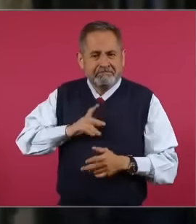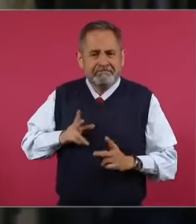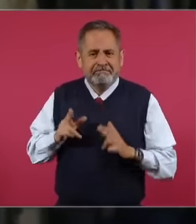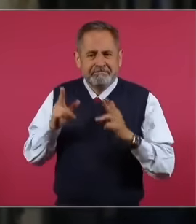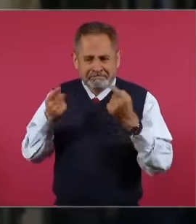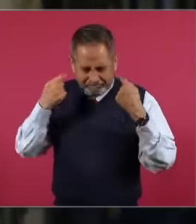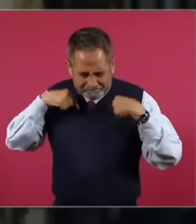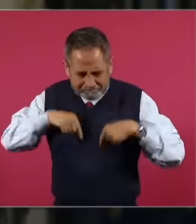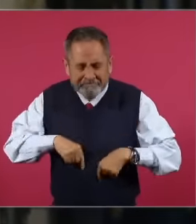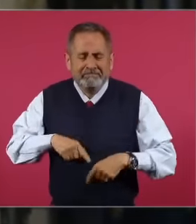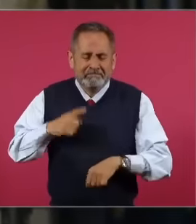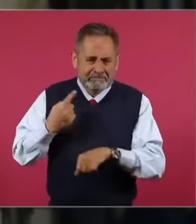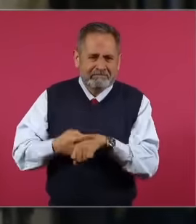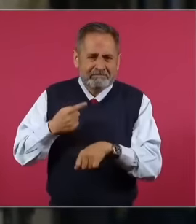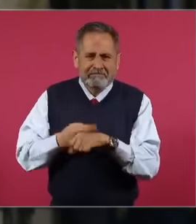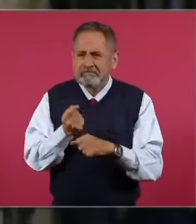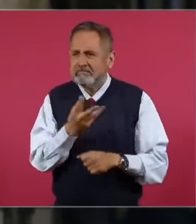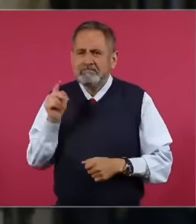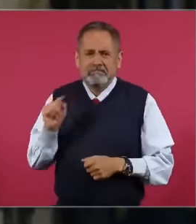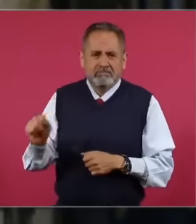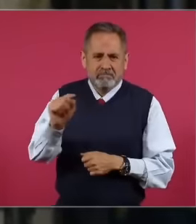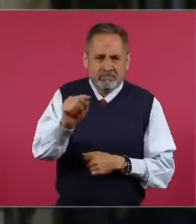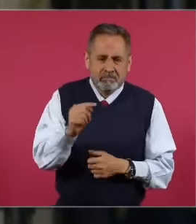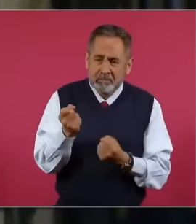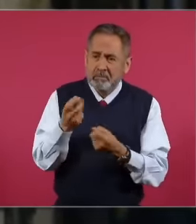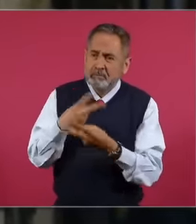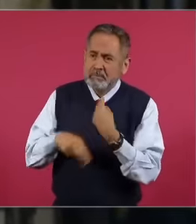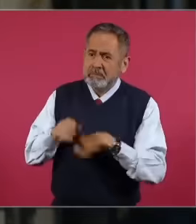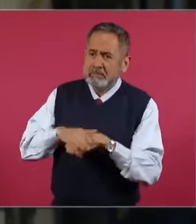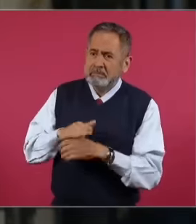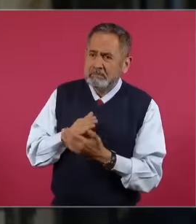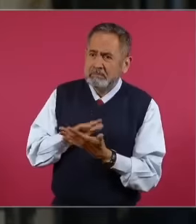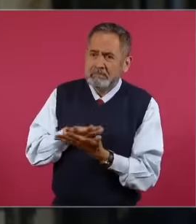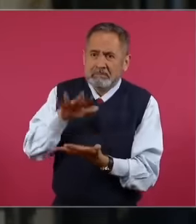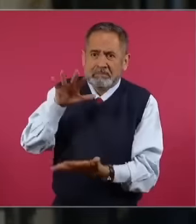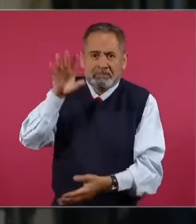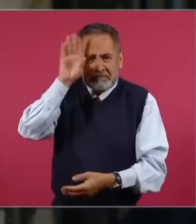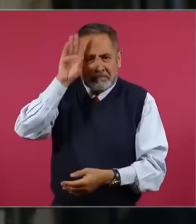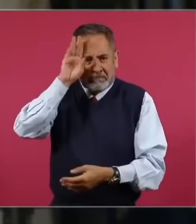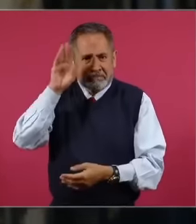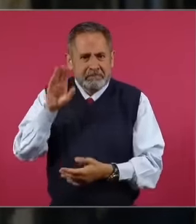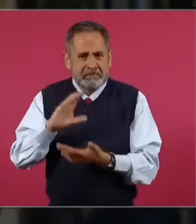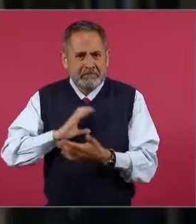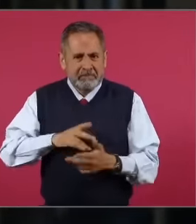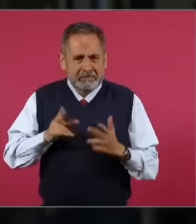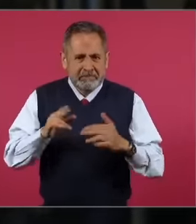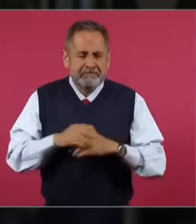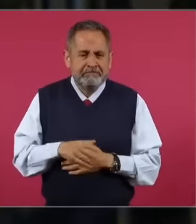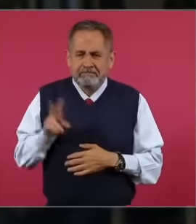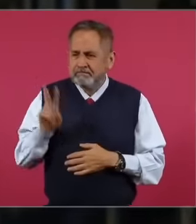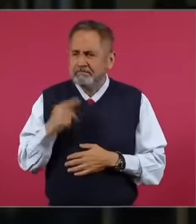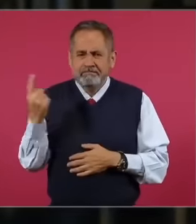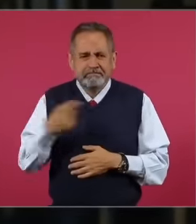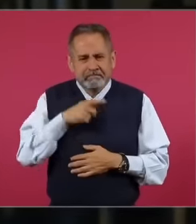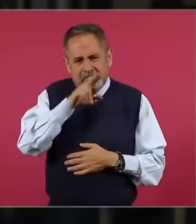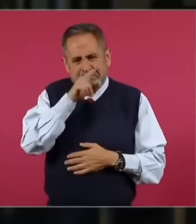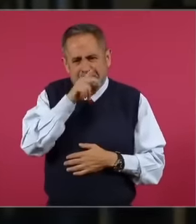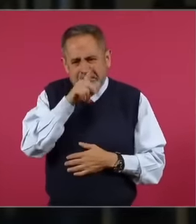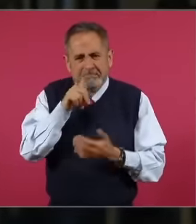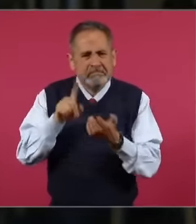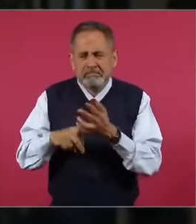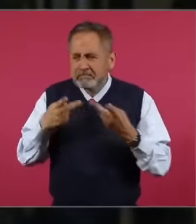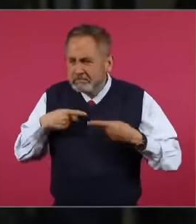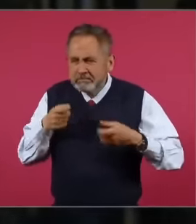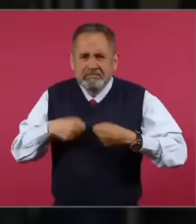cancer Mr. President cancer has increased the concern for the health of the The people